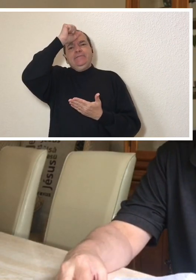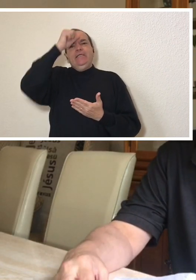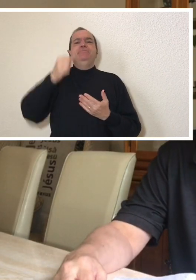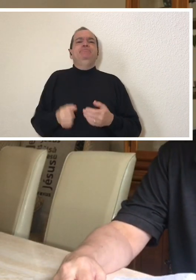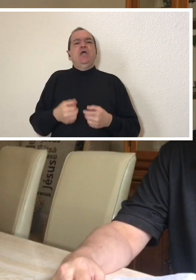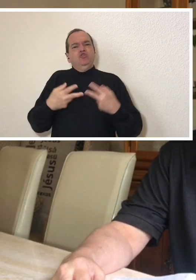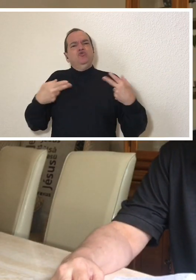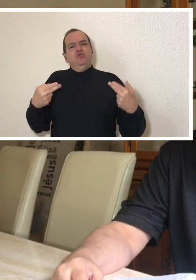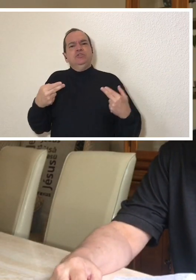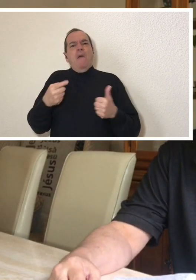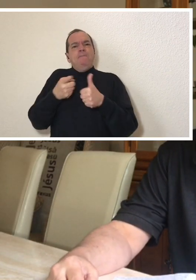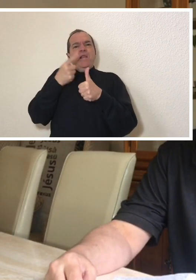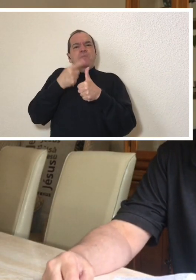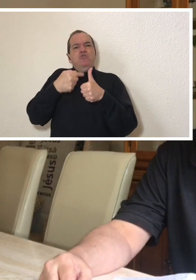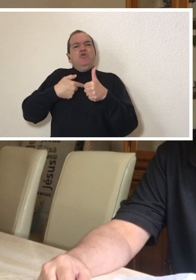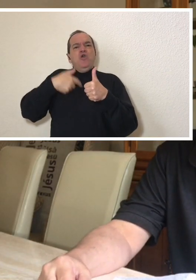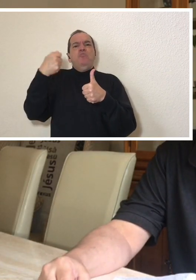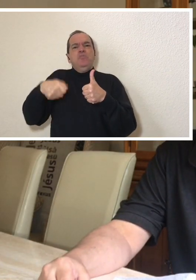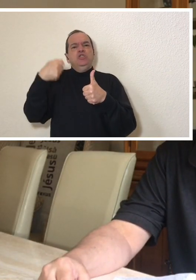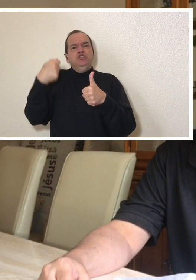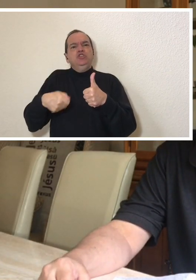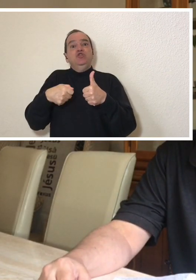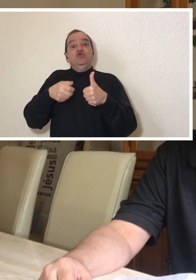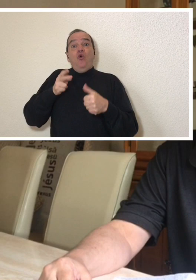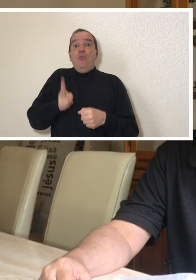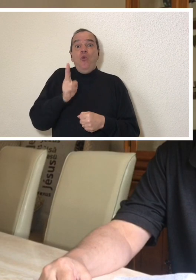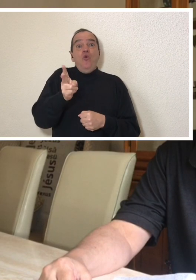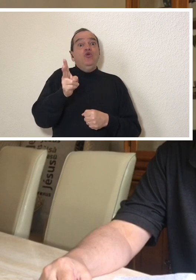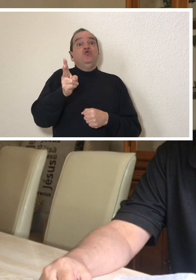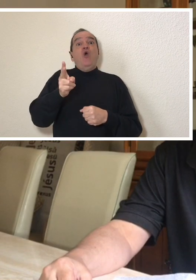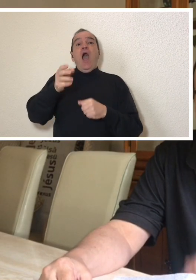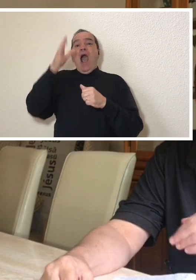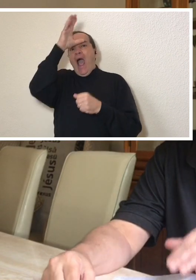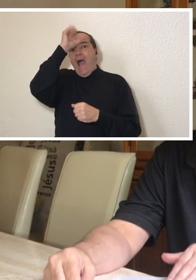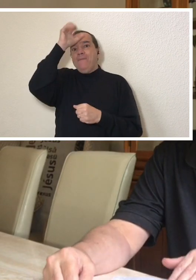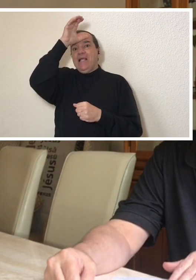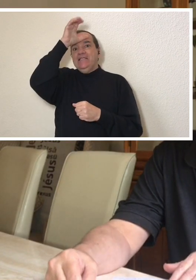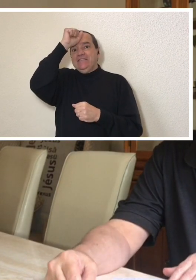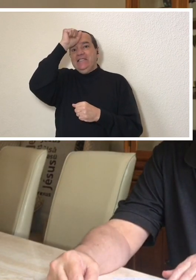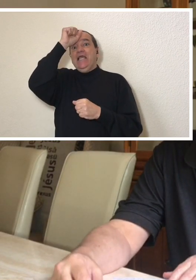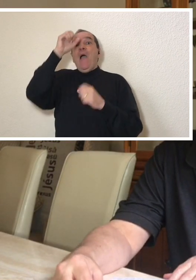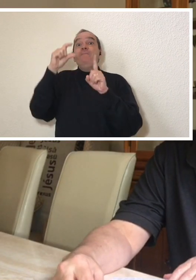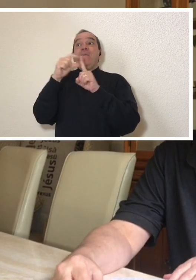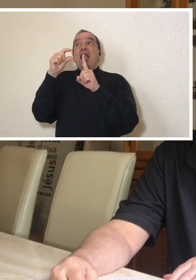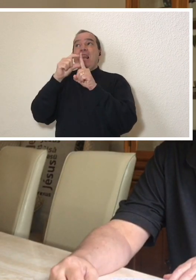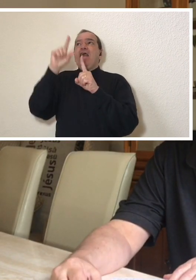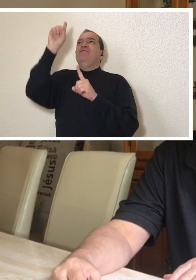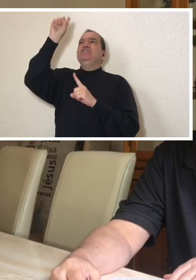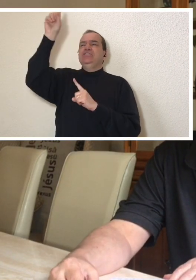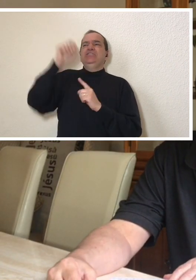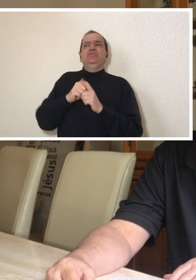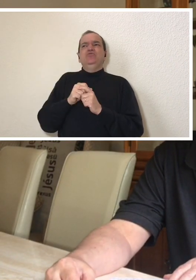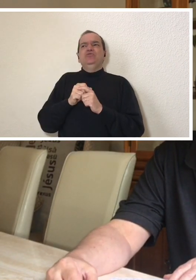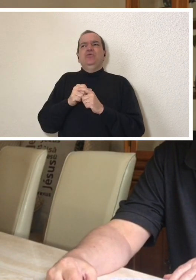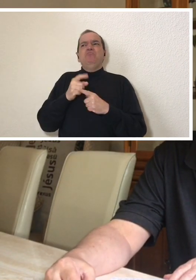discipline and read the word of God. For only by knowing the word of God